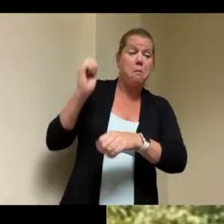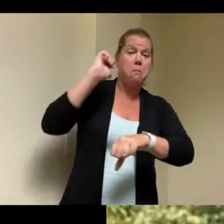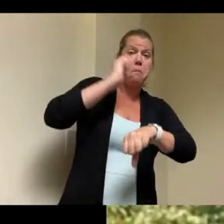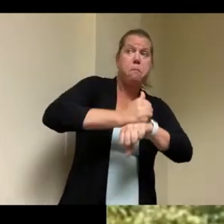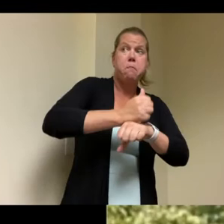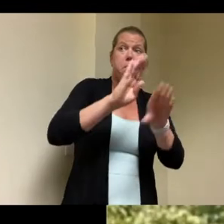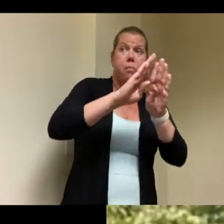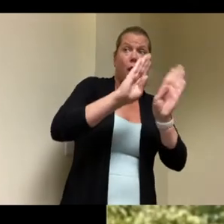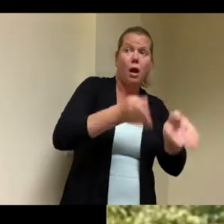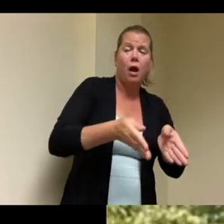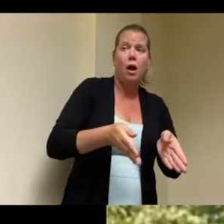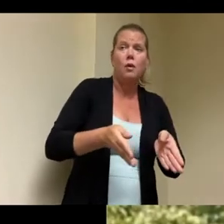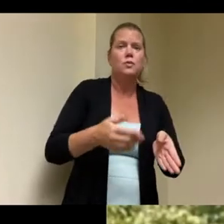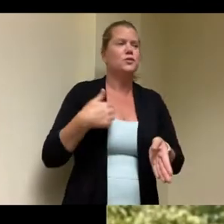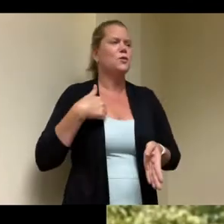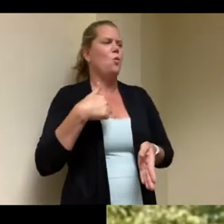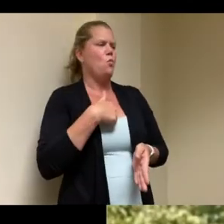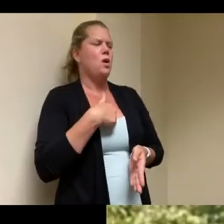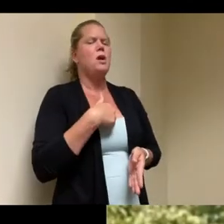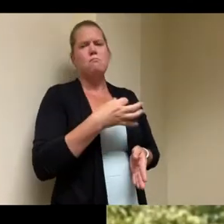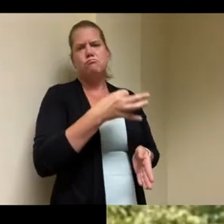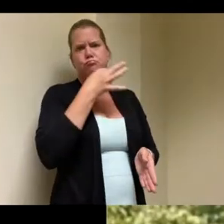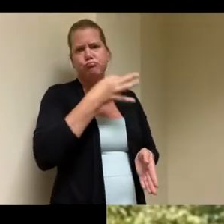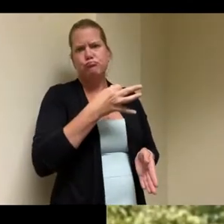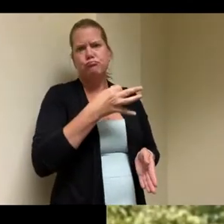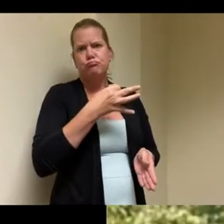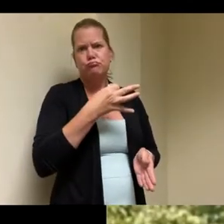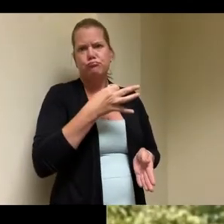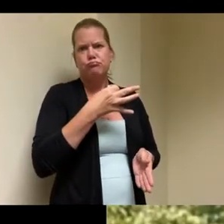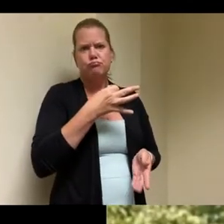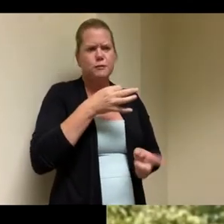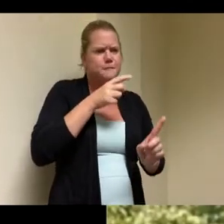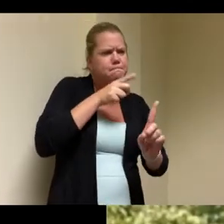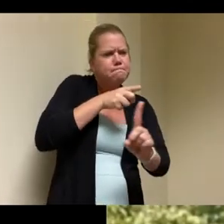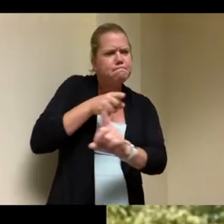fits in here is being able to to target property uh